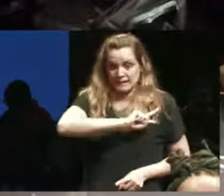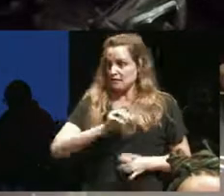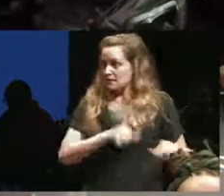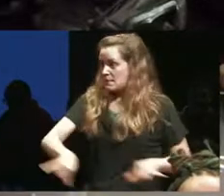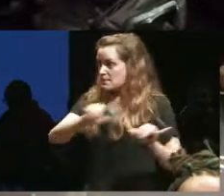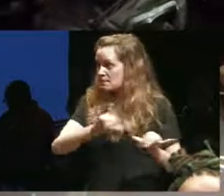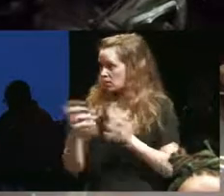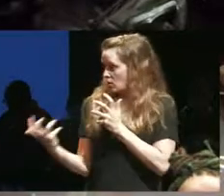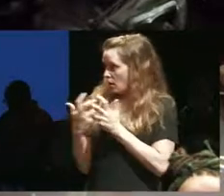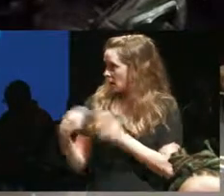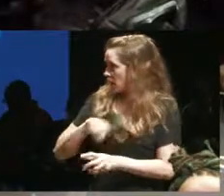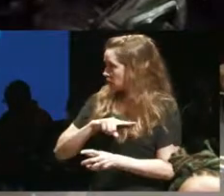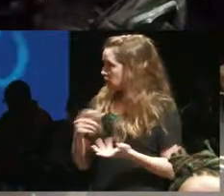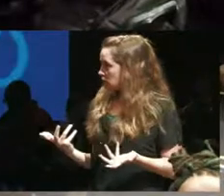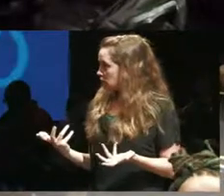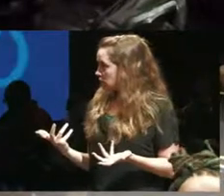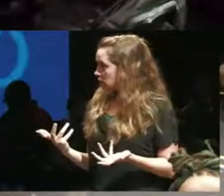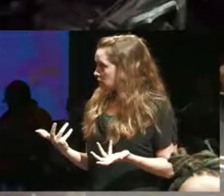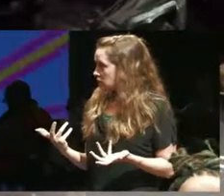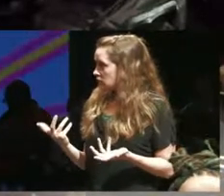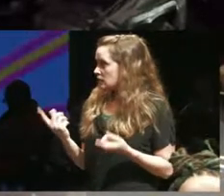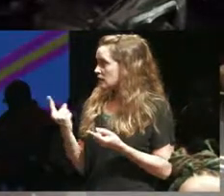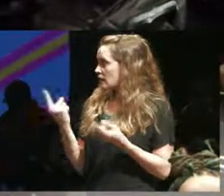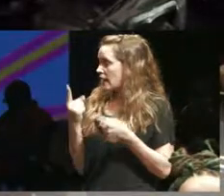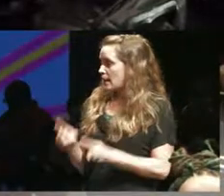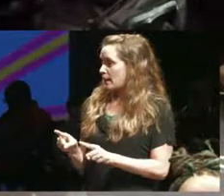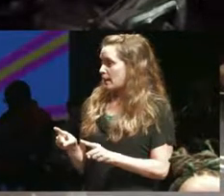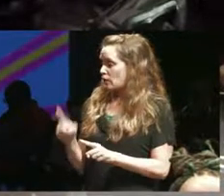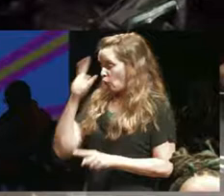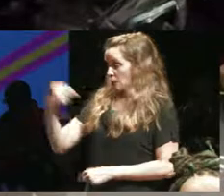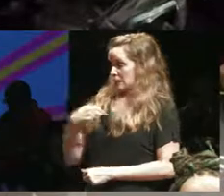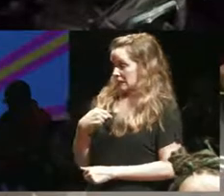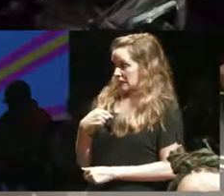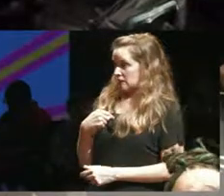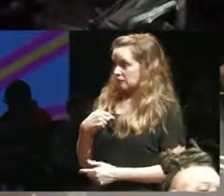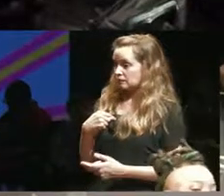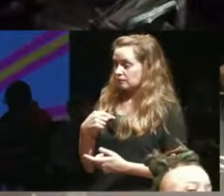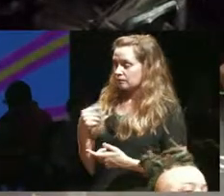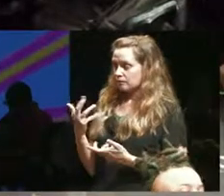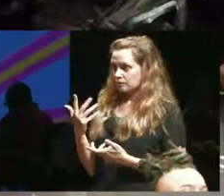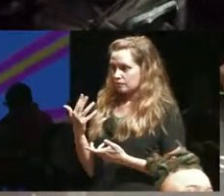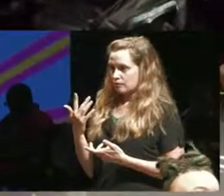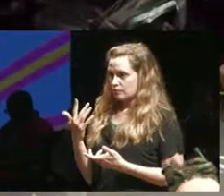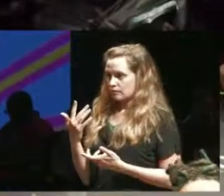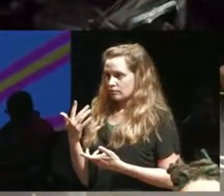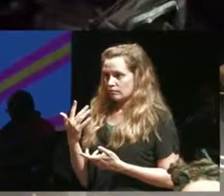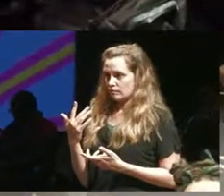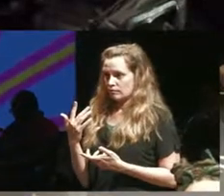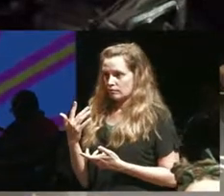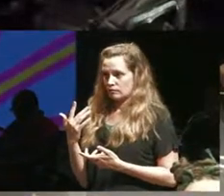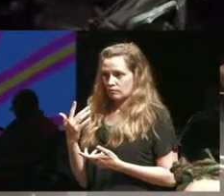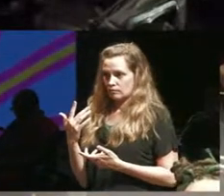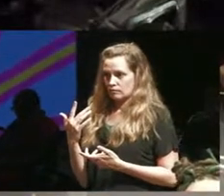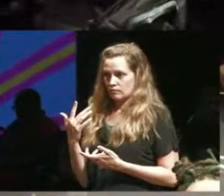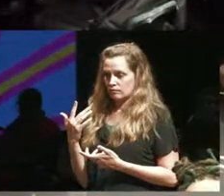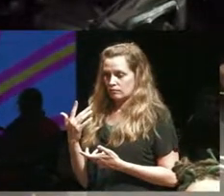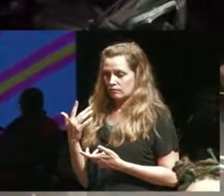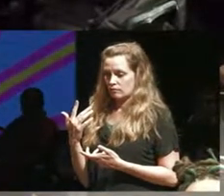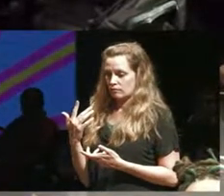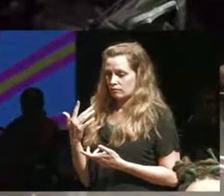and something that that happened to me was at the time I went to centre for